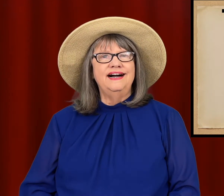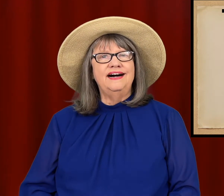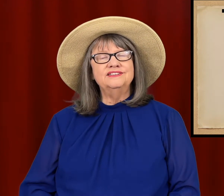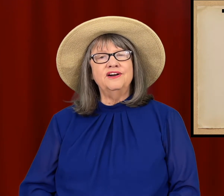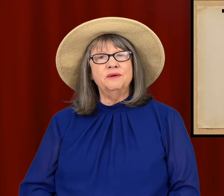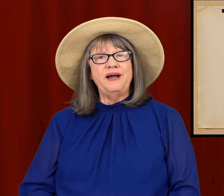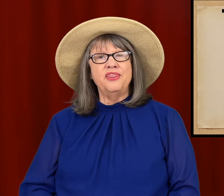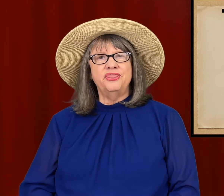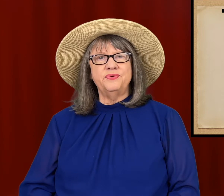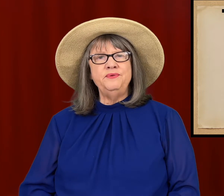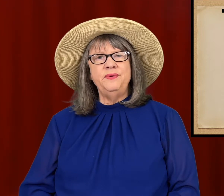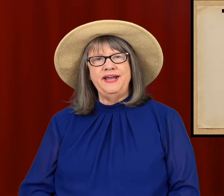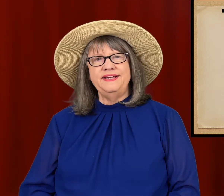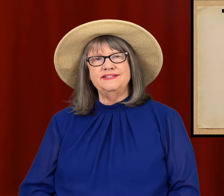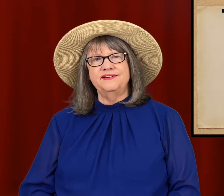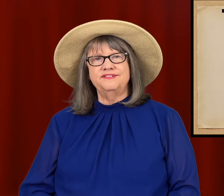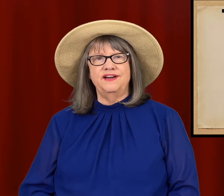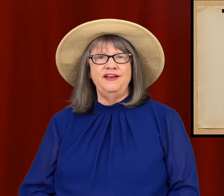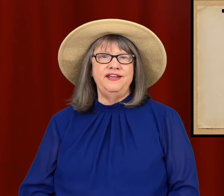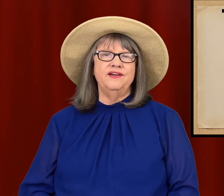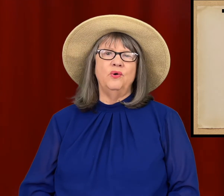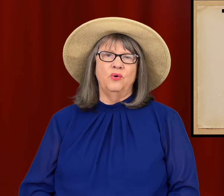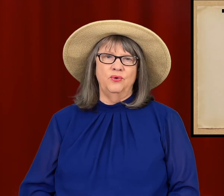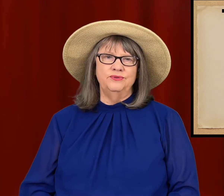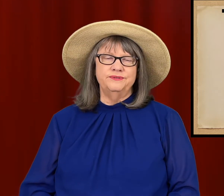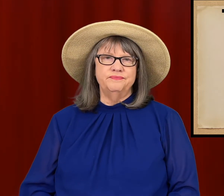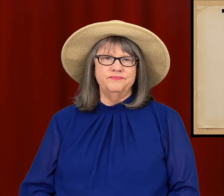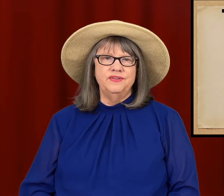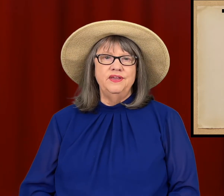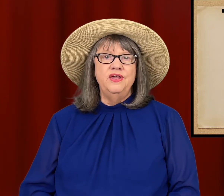I'll talk about three ways of signing OLD.